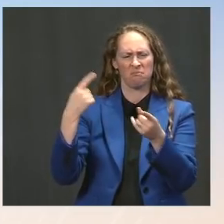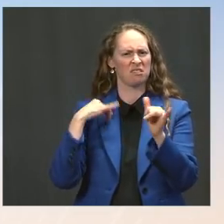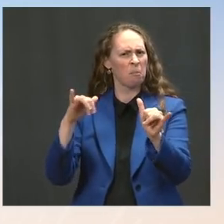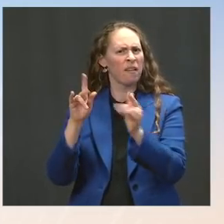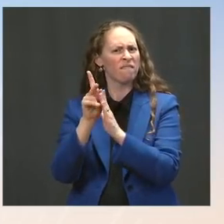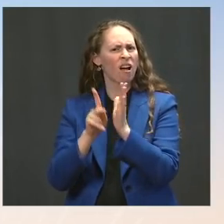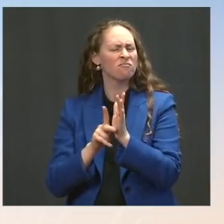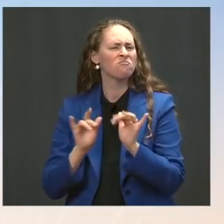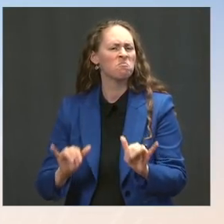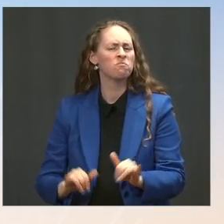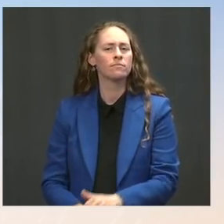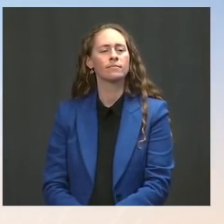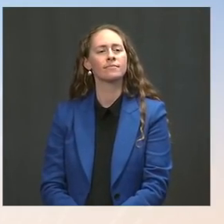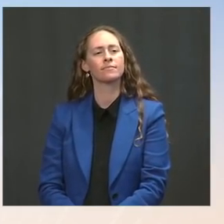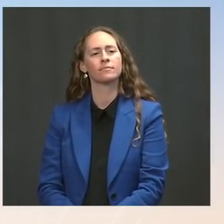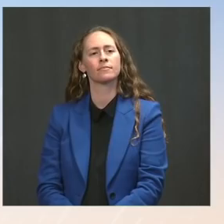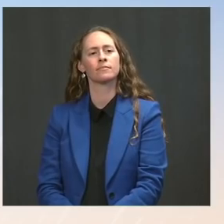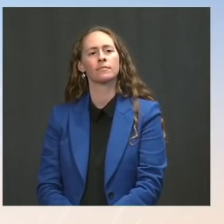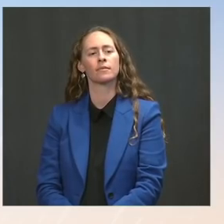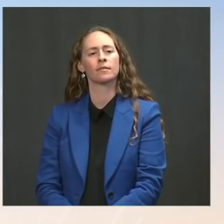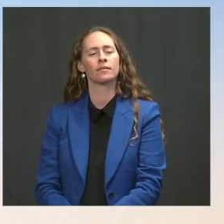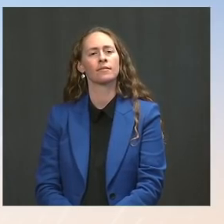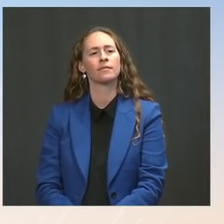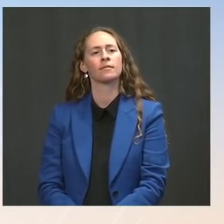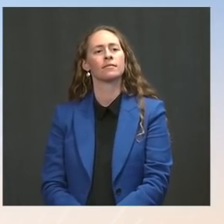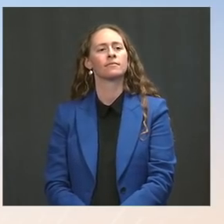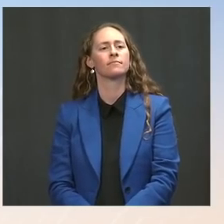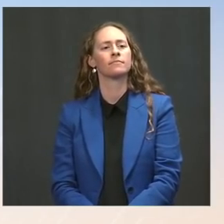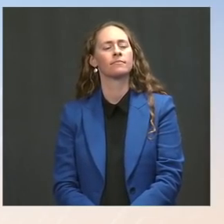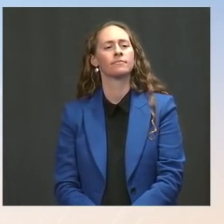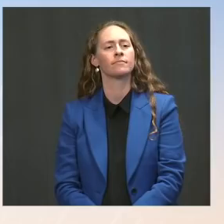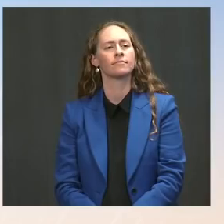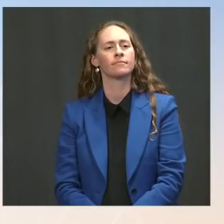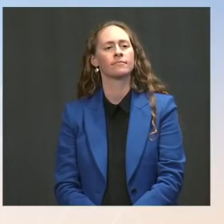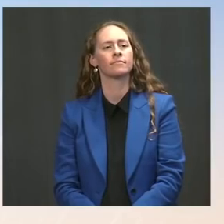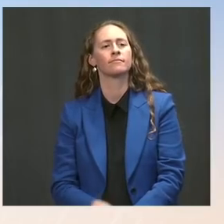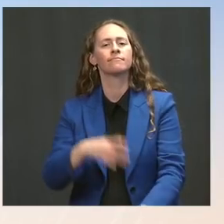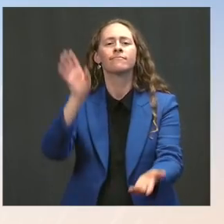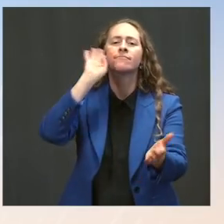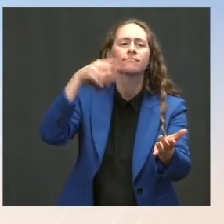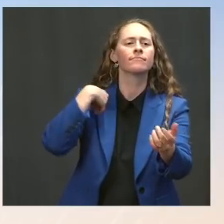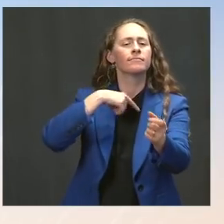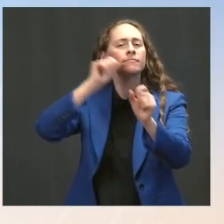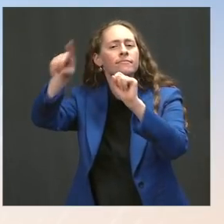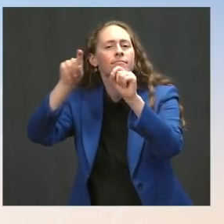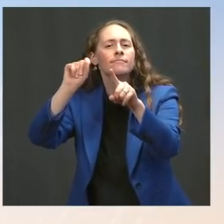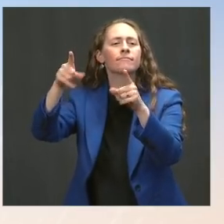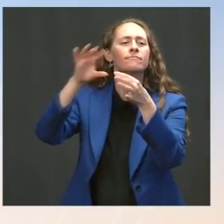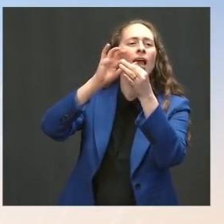On -- I know we've asked you a number of times about the mask recommendation for the vaccinated, and I know you have said overwhelming majority